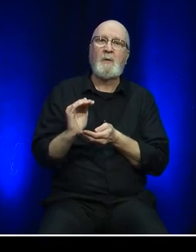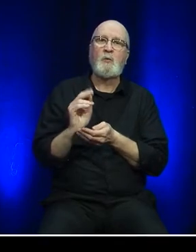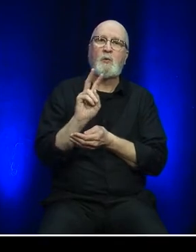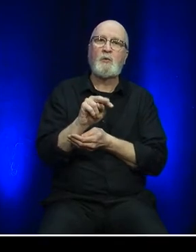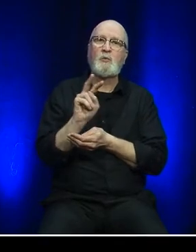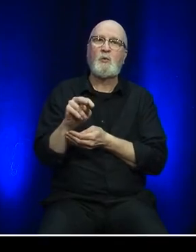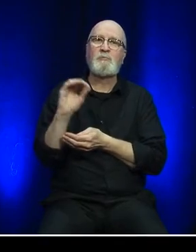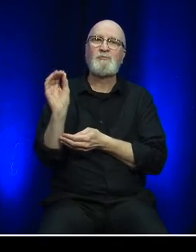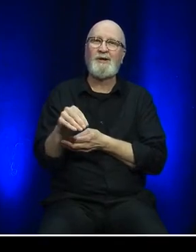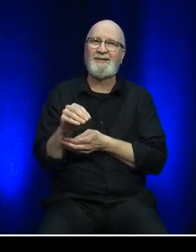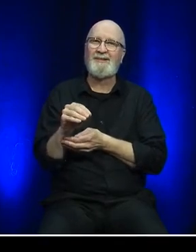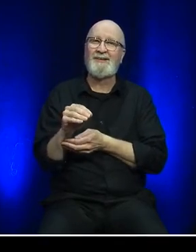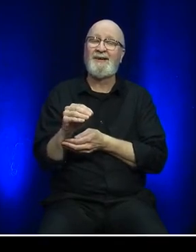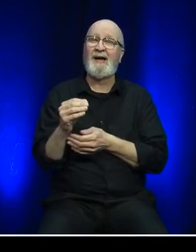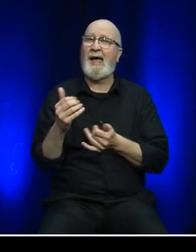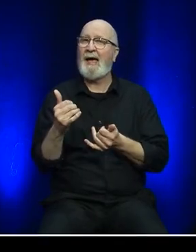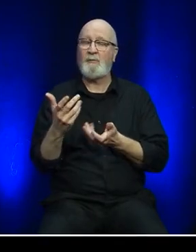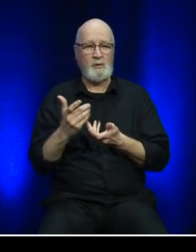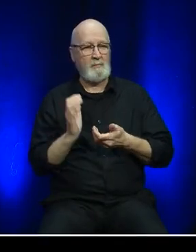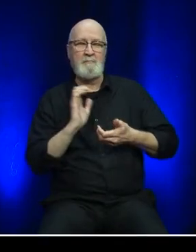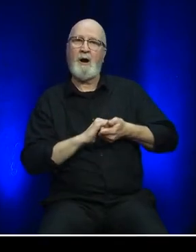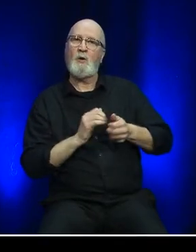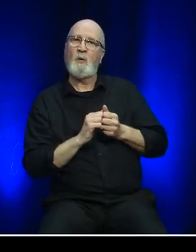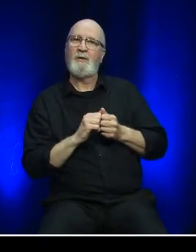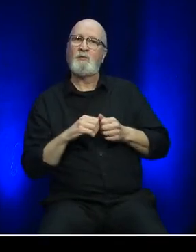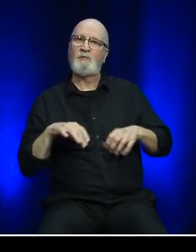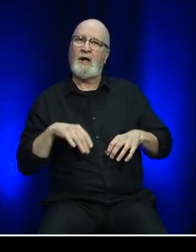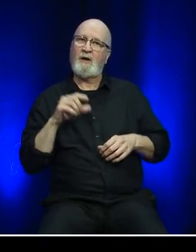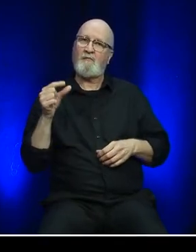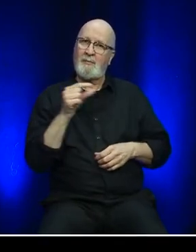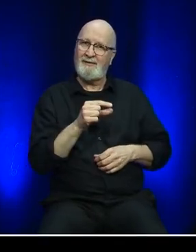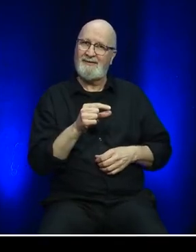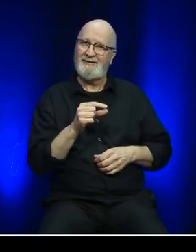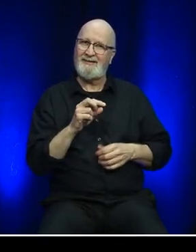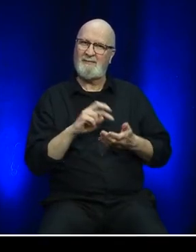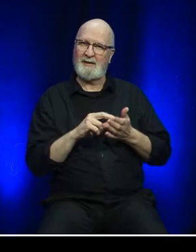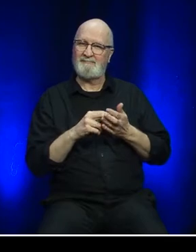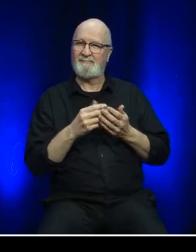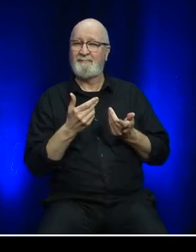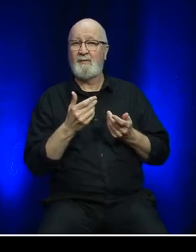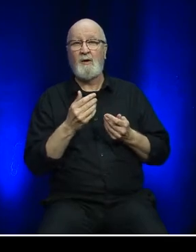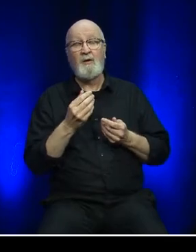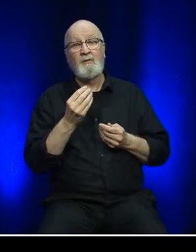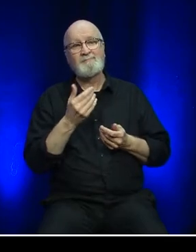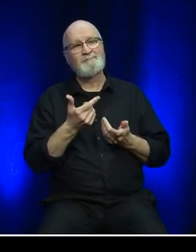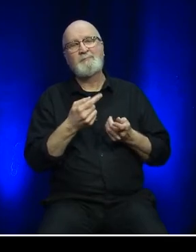partnership with the Province of Newfoundland and Labrador. This pre-peak season discount was designed